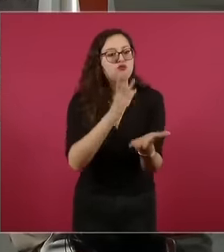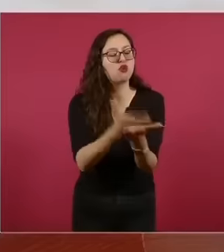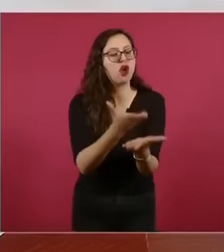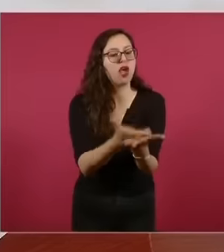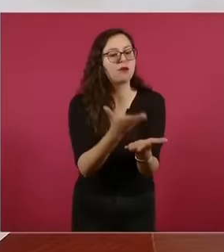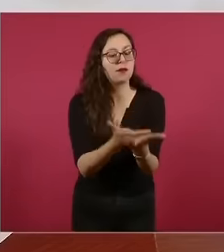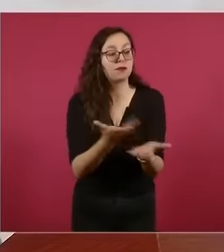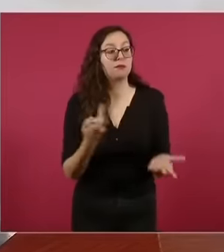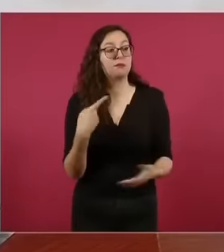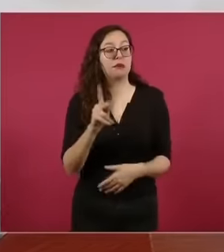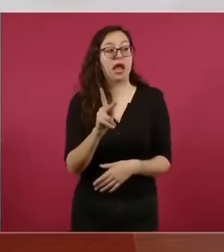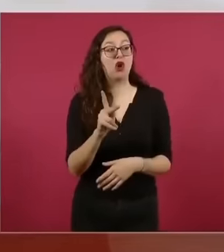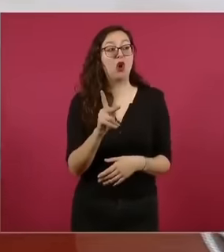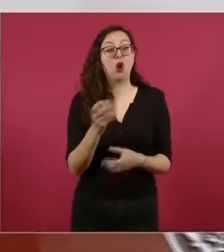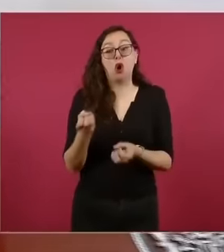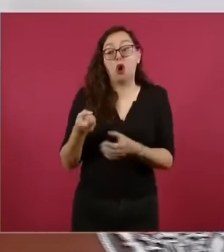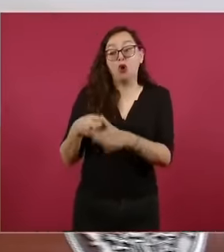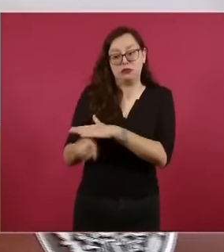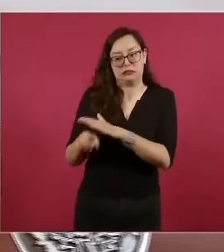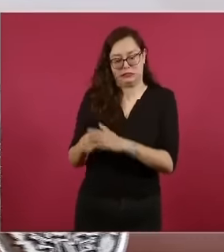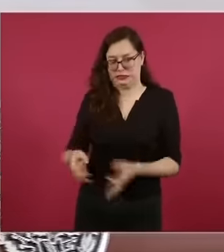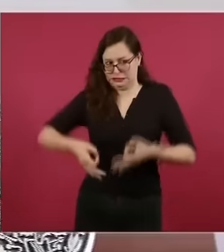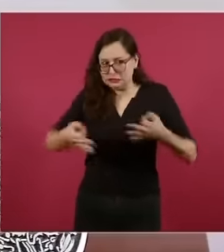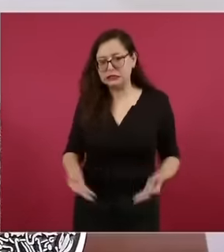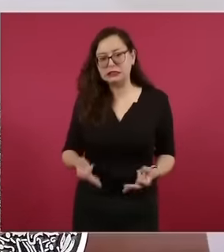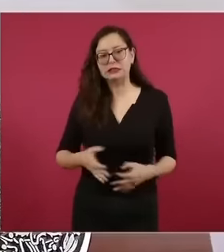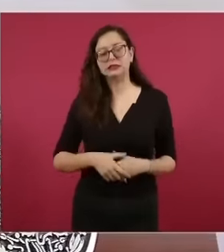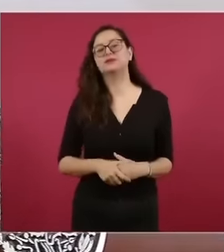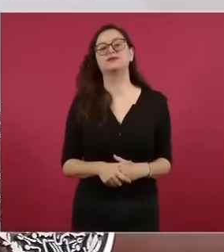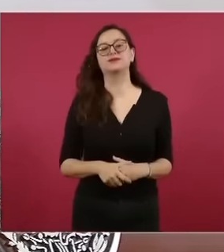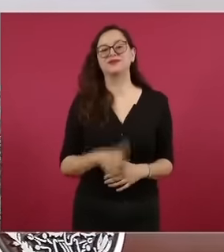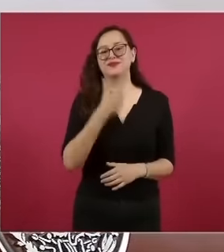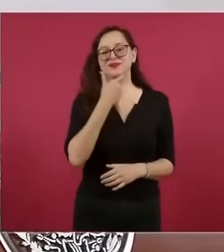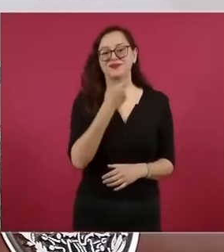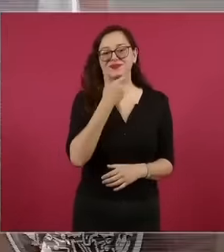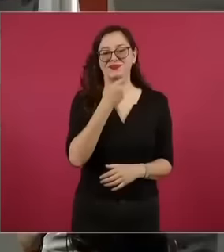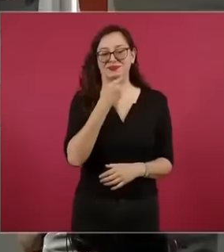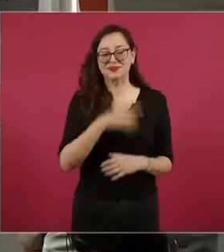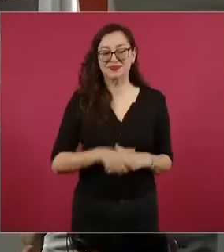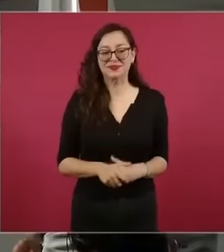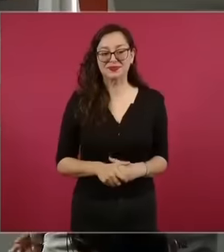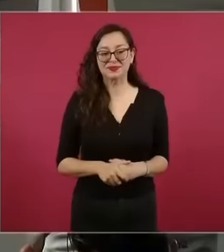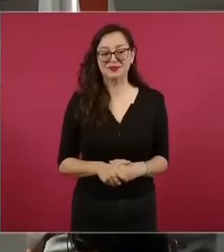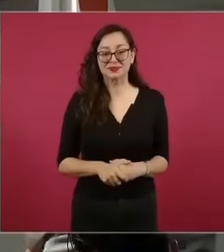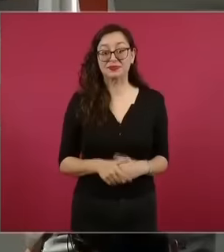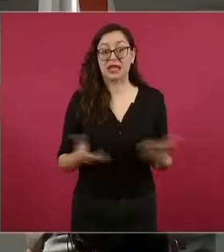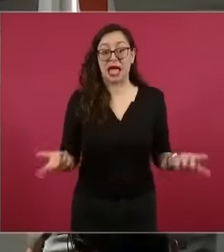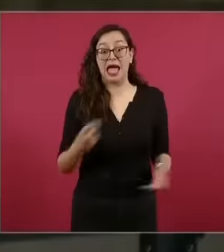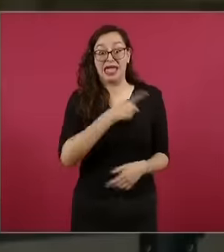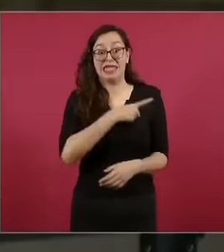a weevil, we have to specify at the national level that it's a joke because right now they're going to be saying there